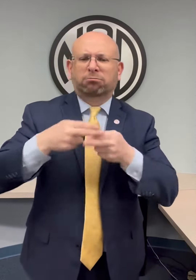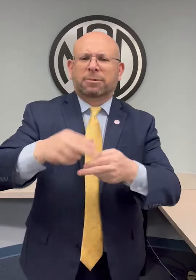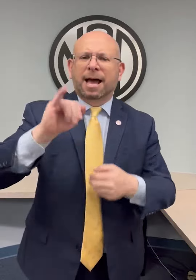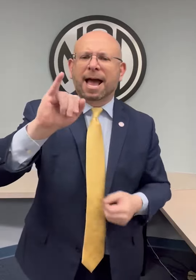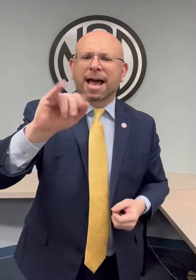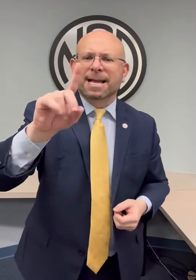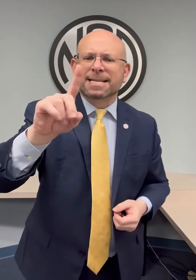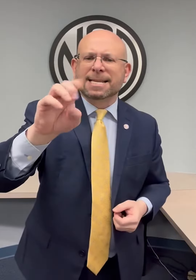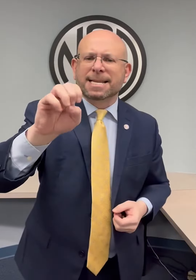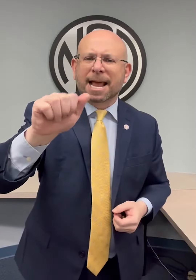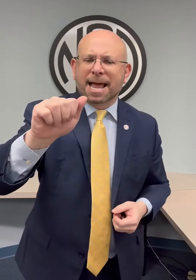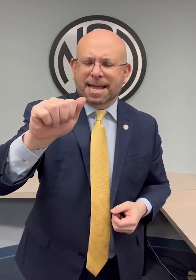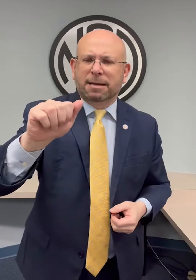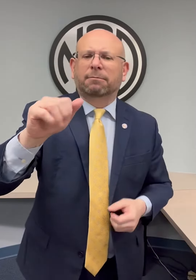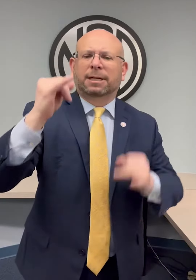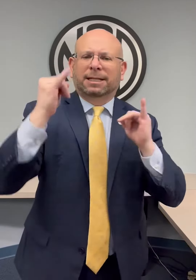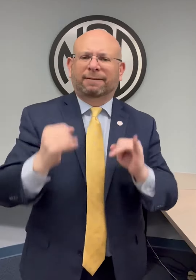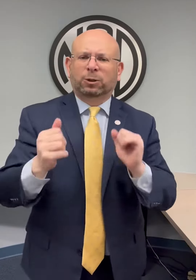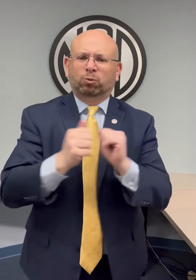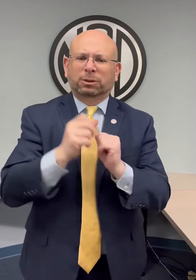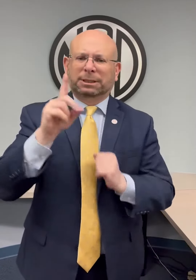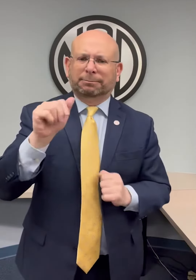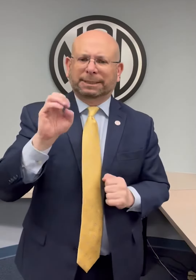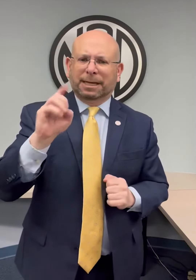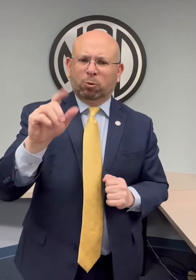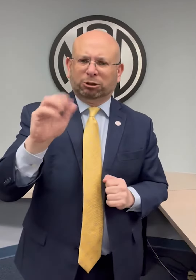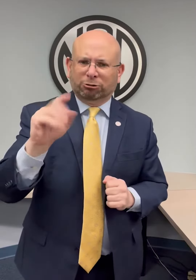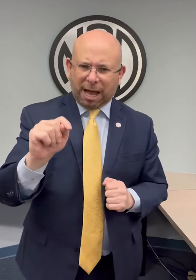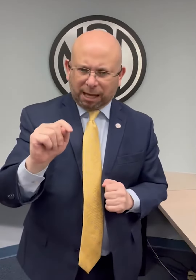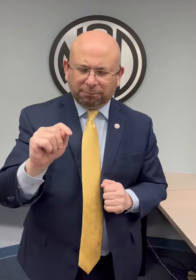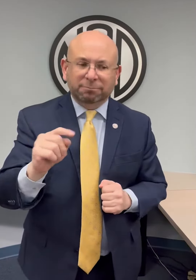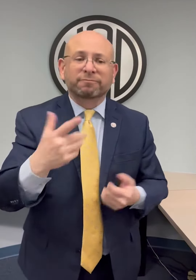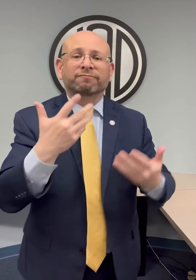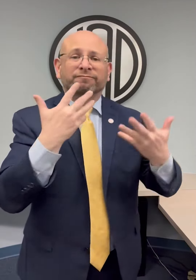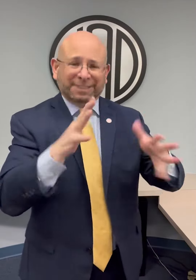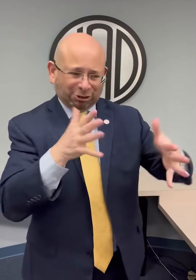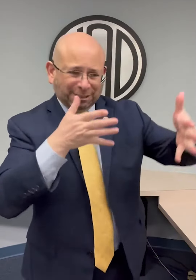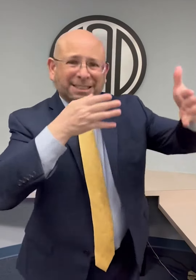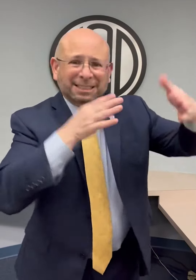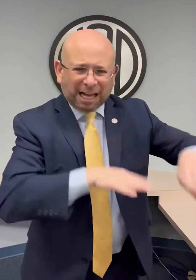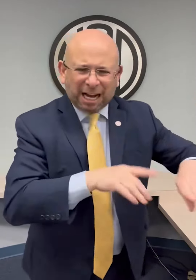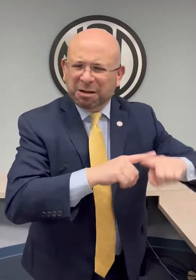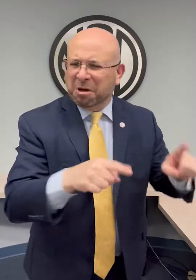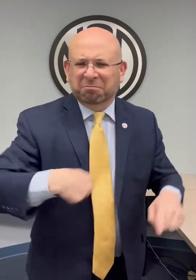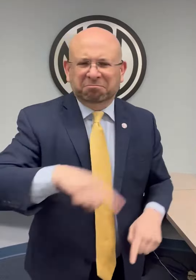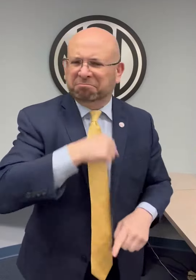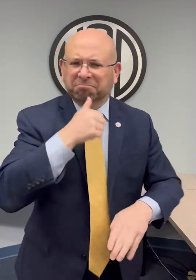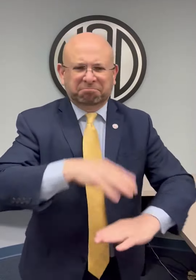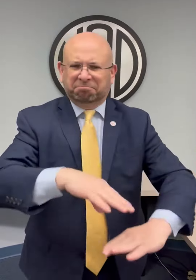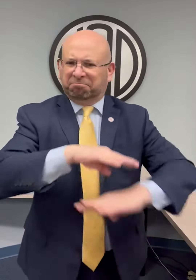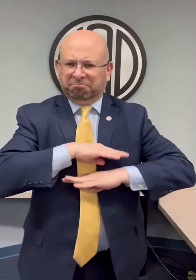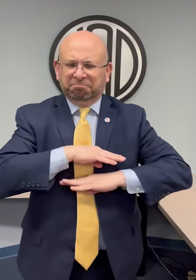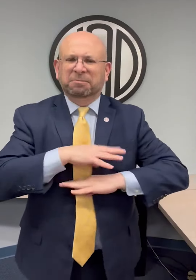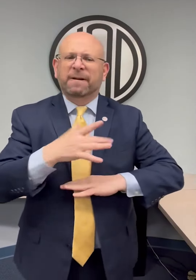Individuals with Disabilities Education Act, the IDEA. On behalf of Miguel, we settled that case with the school district. However, we weren't satisfied and